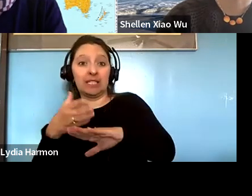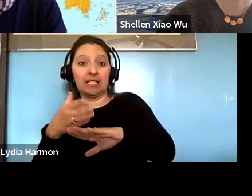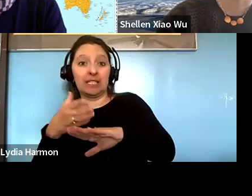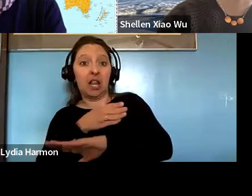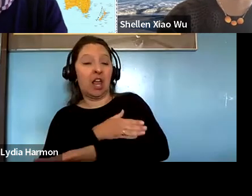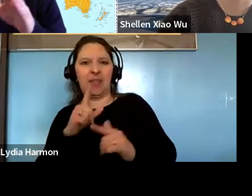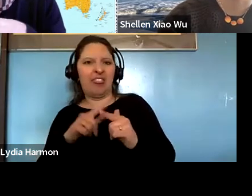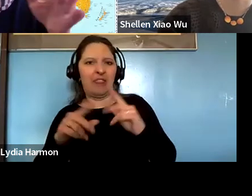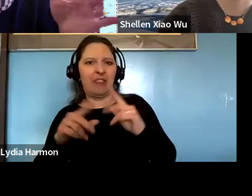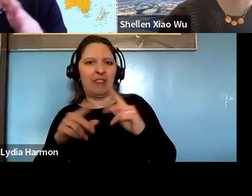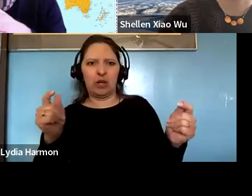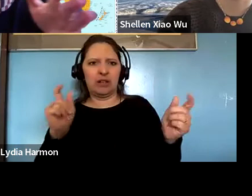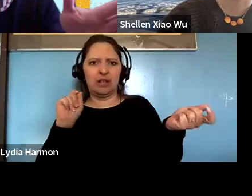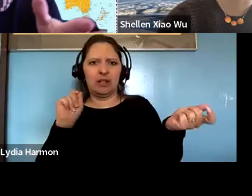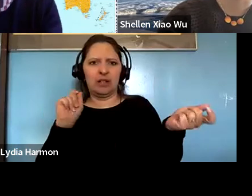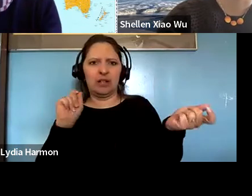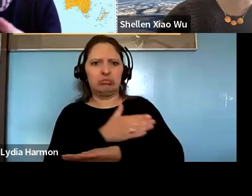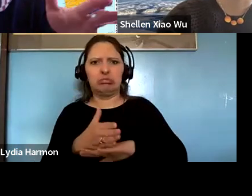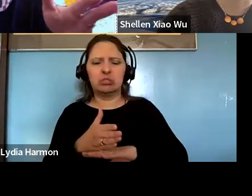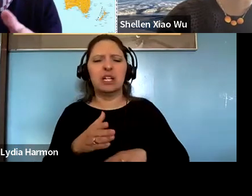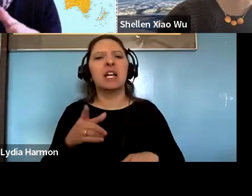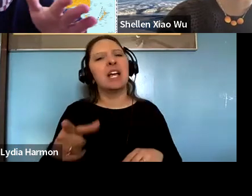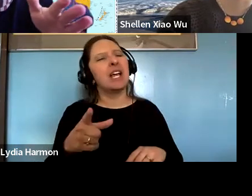Paul Gellert: yeah I mean it makes me wonder across your work and tim's work like whether.